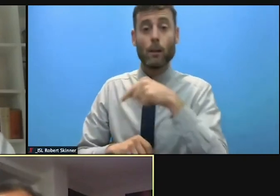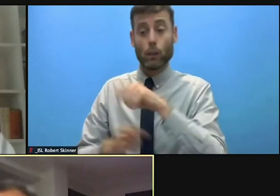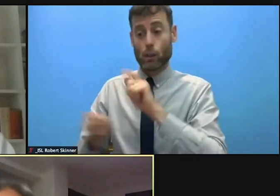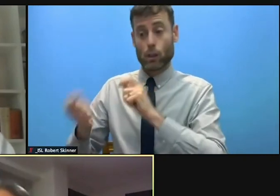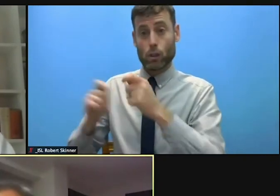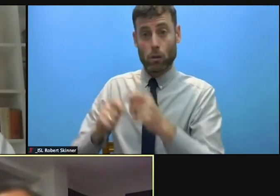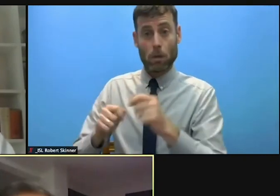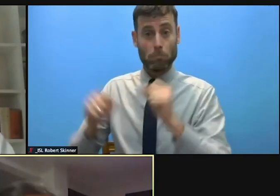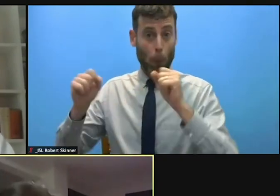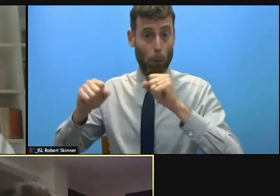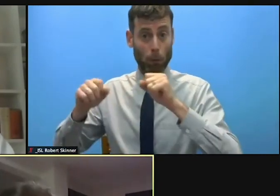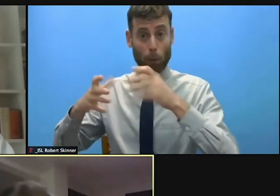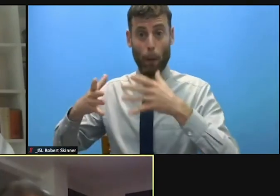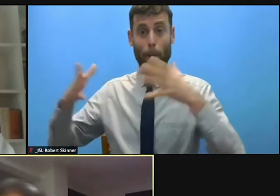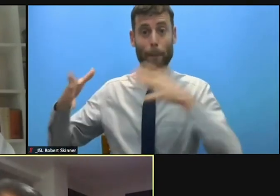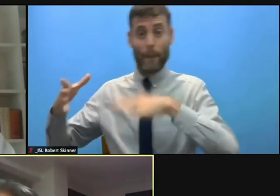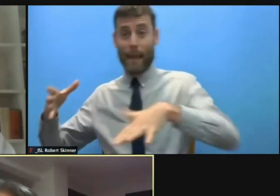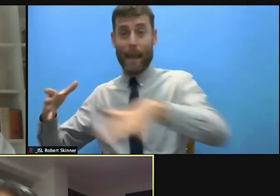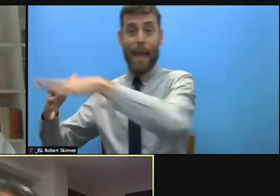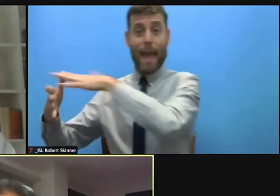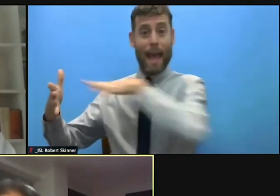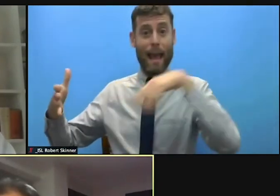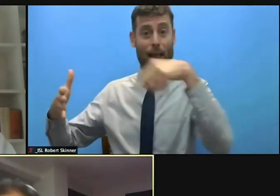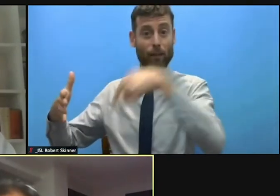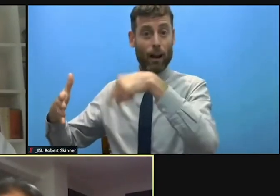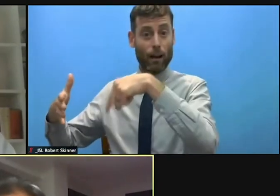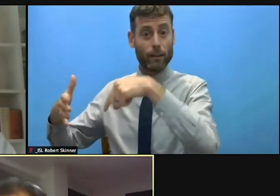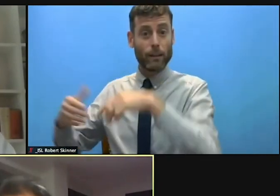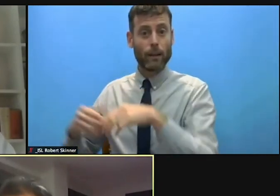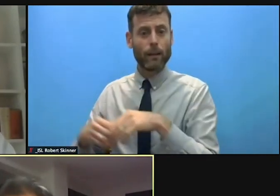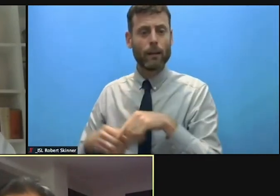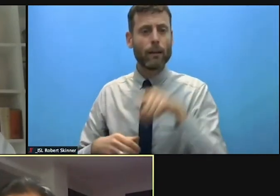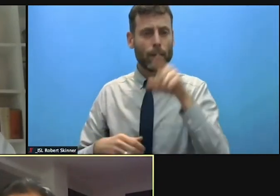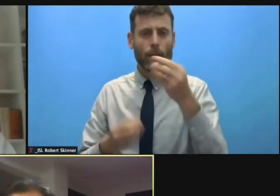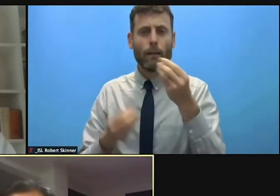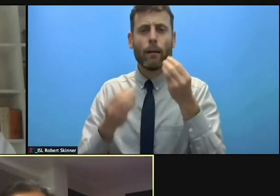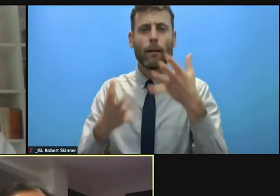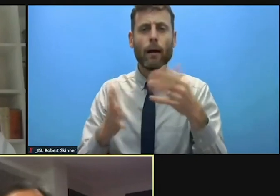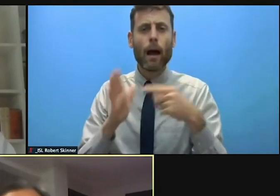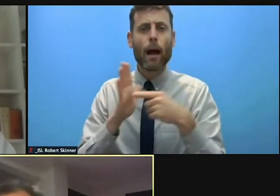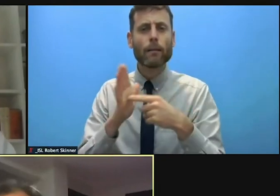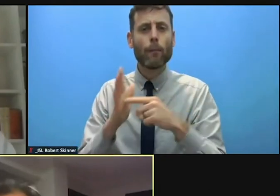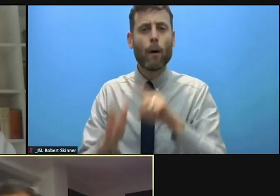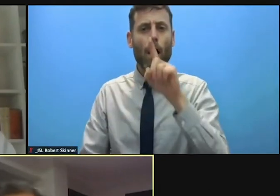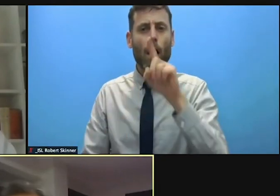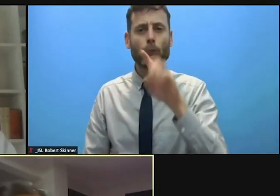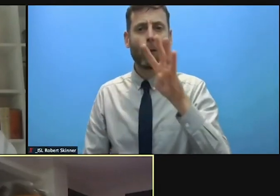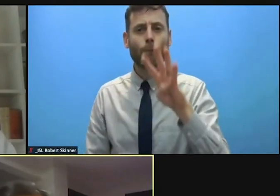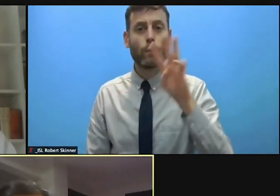introduced me you cited this figure of 143 million >> CHRIS GUNNESS: It's horrifying.